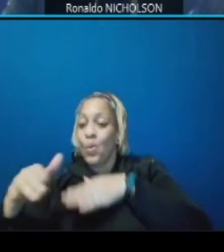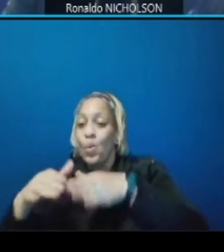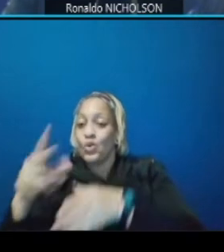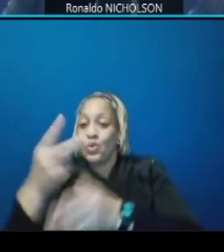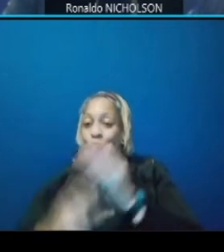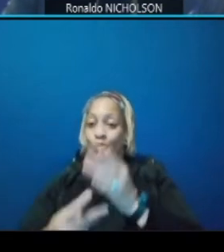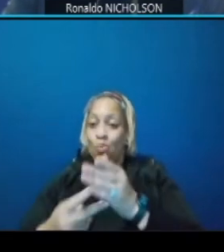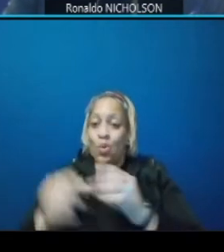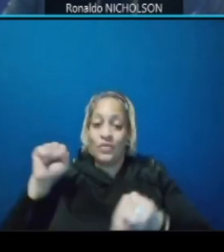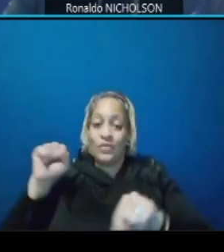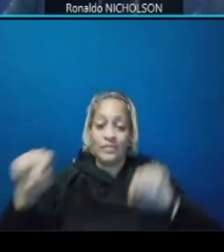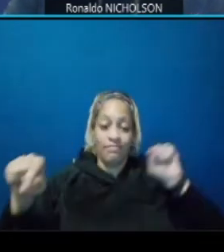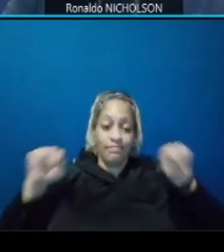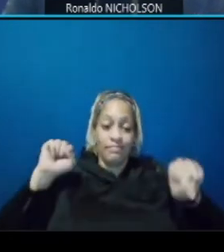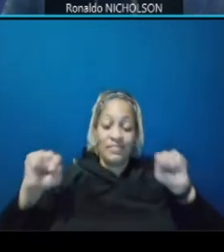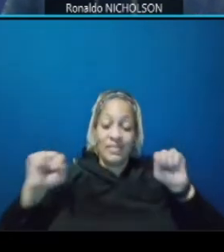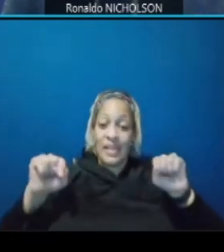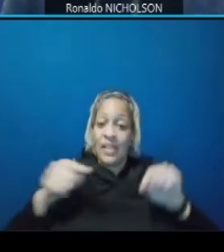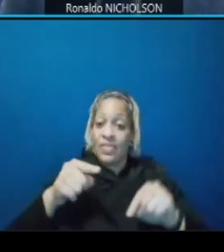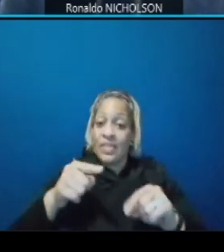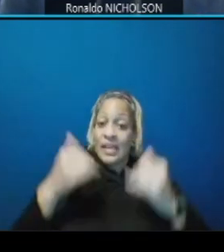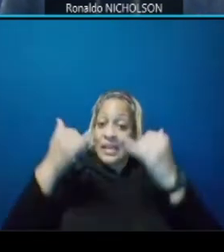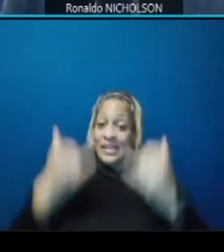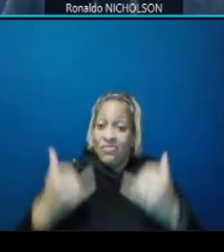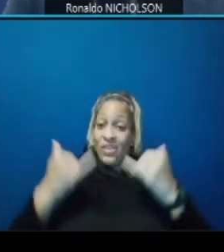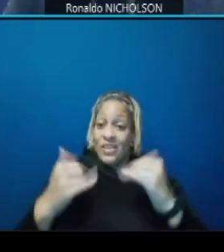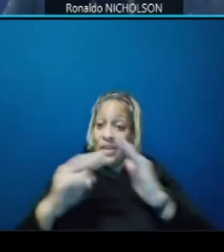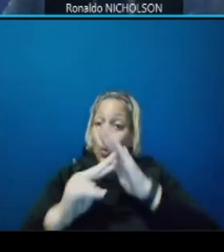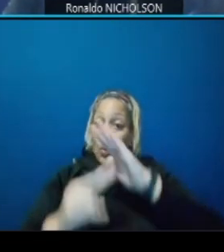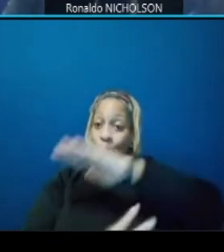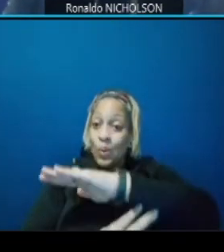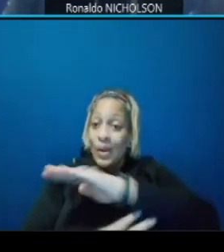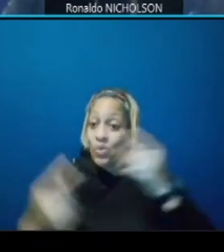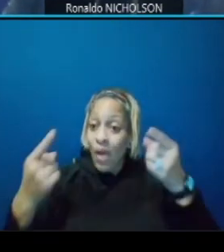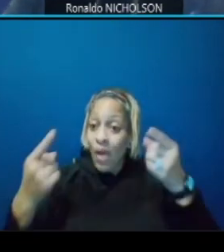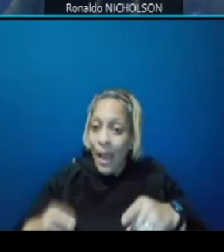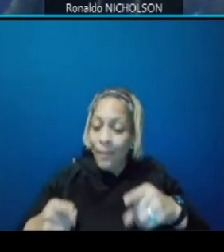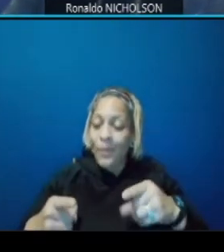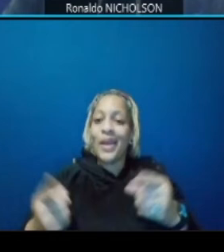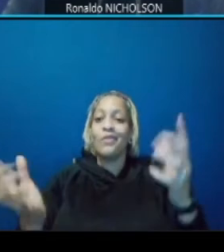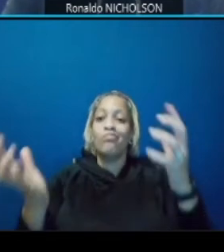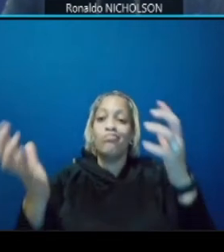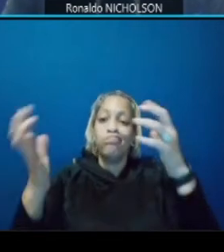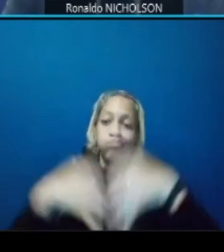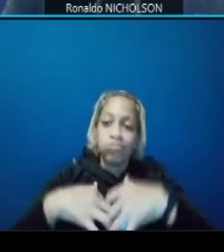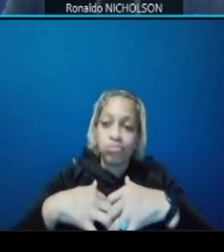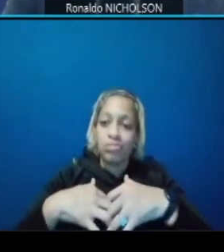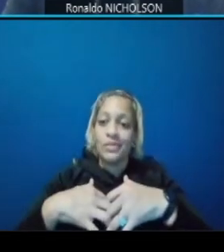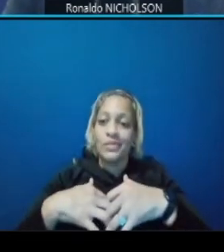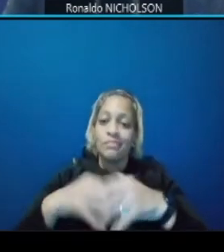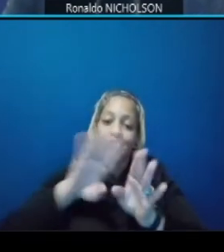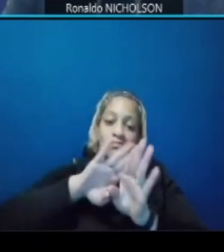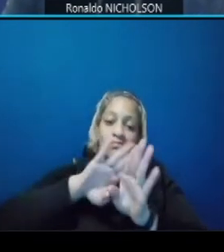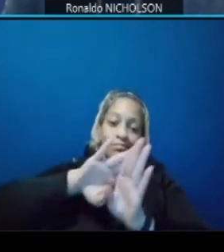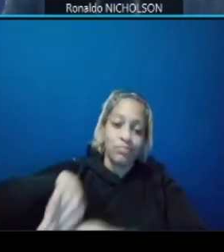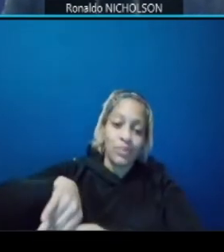the existing bridge will be demolished making way for the construction of this bridge